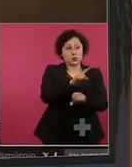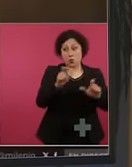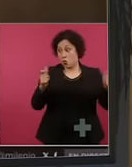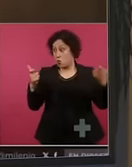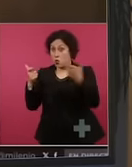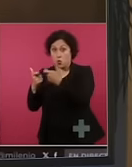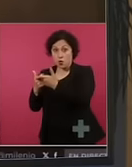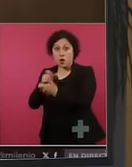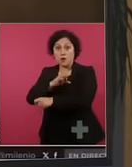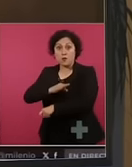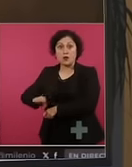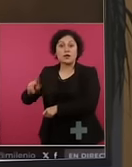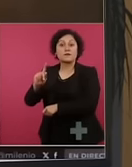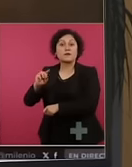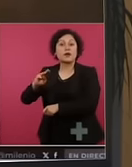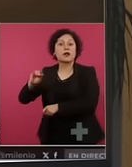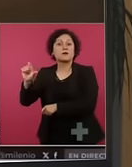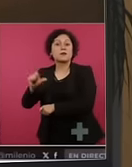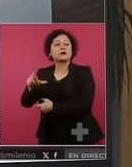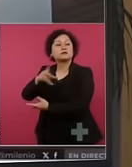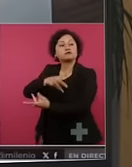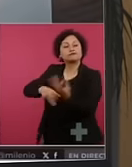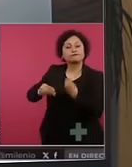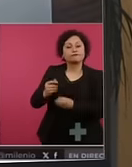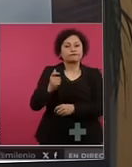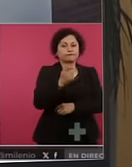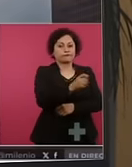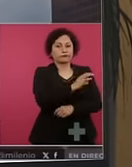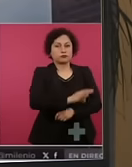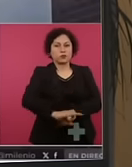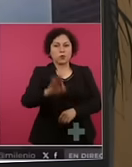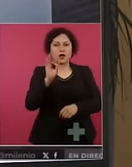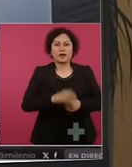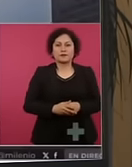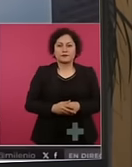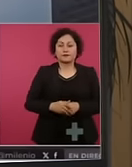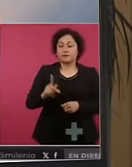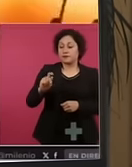the oil refining company Pemex has opened the opportunity to invest in oil for all